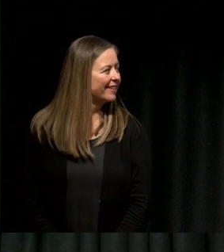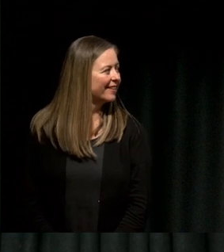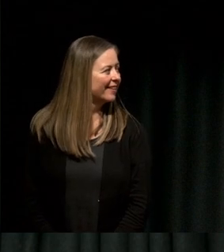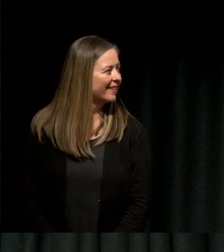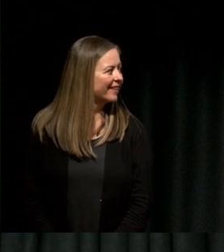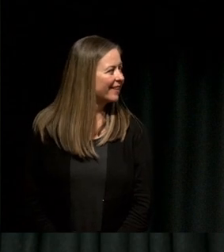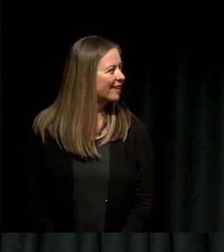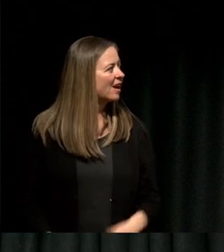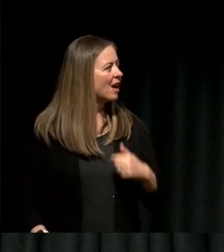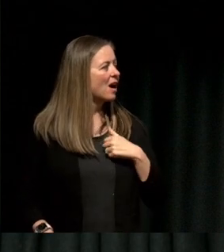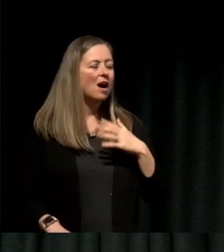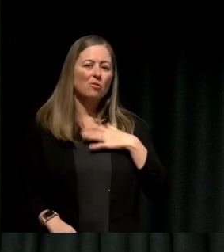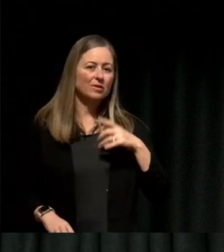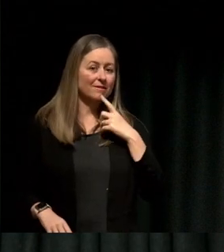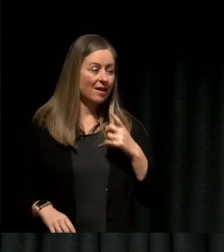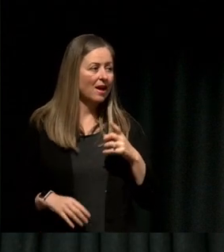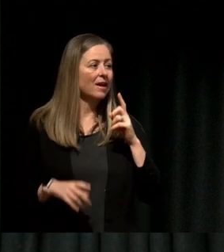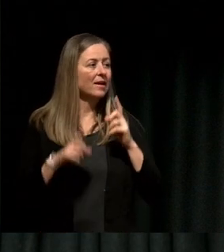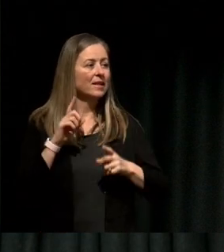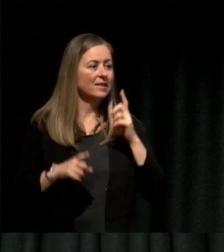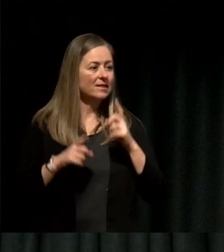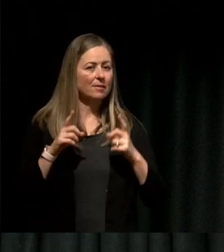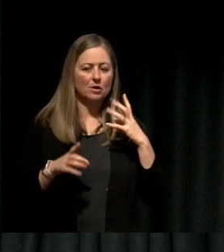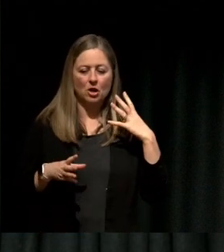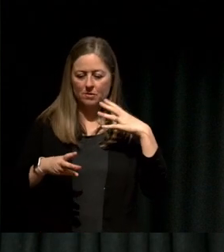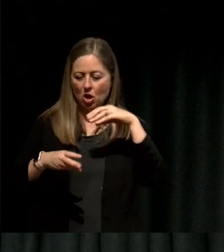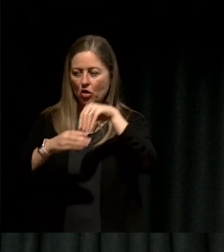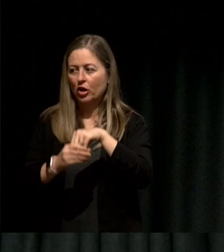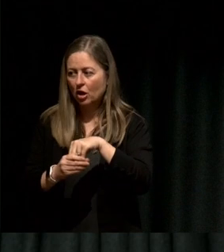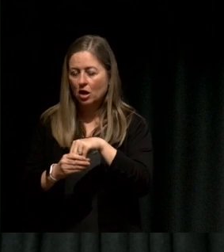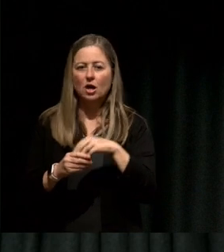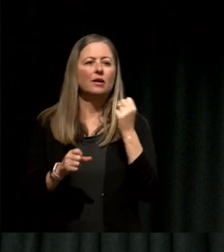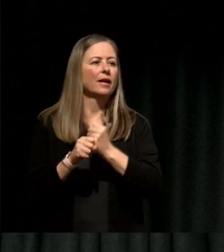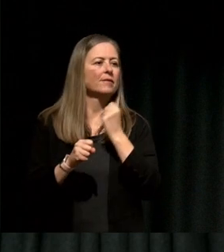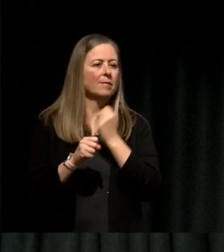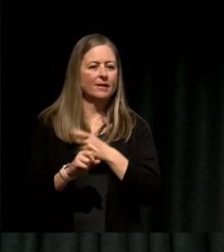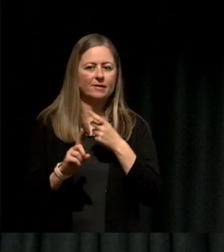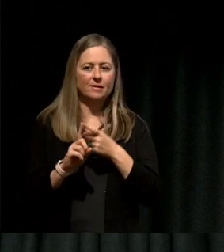we create for ourselves. So when you have that mindset shift you change those prisons and you look great yourself. So please another warm welcome for Sandeep, thank you. Sandeep: Thank you. Yeah I will say to that too Michael that you know sometimes the context creates a particular mindset too, right?